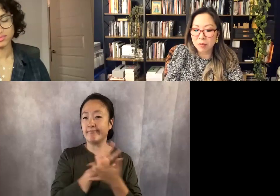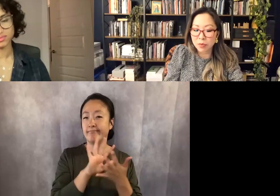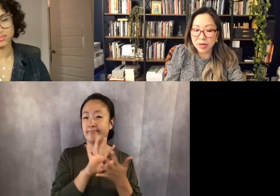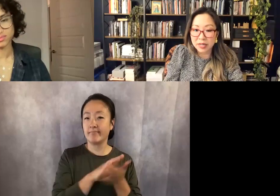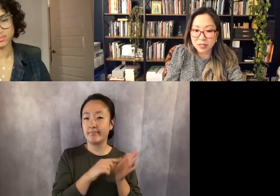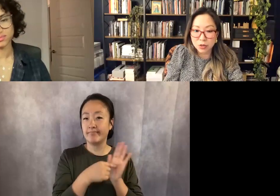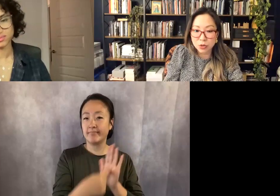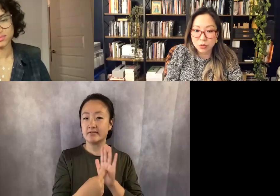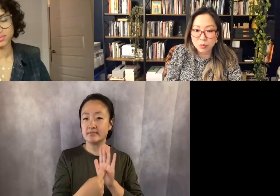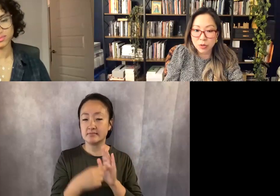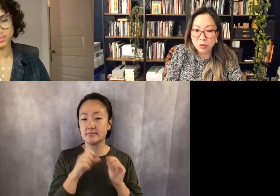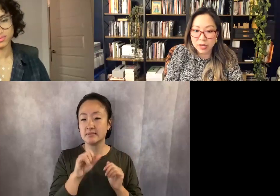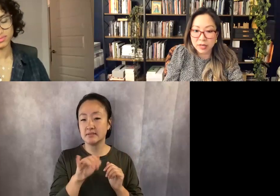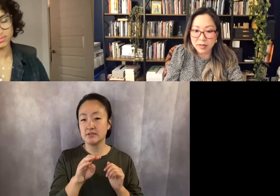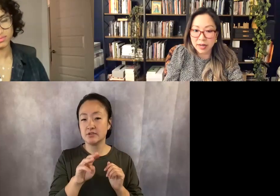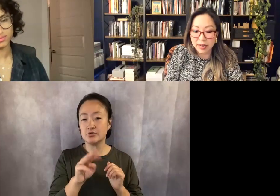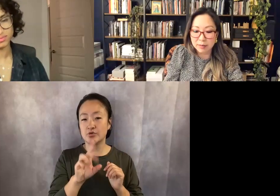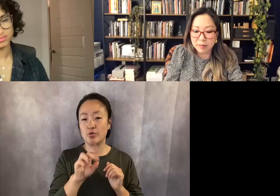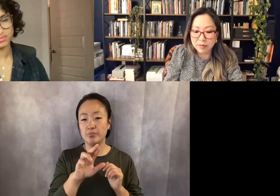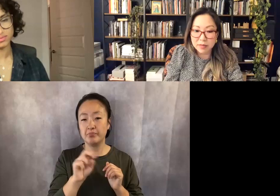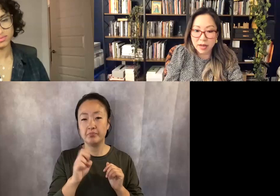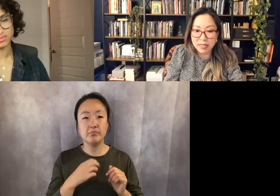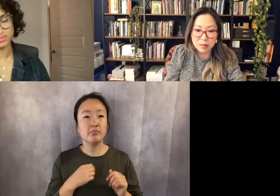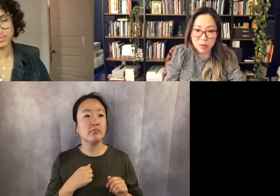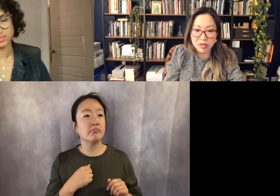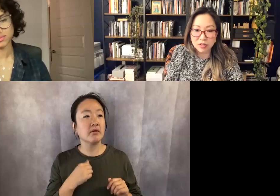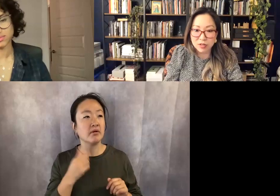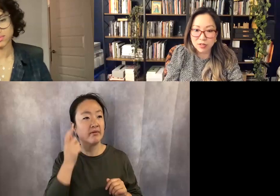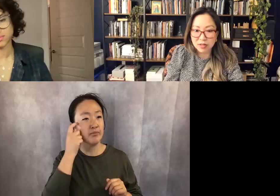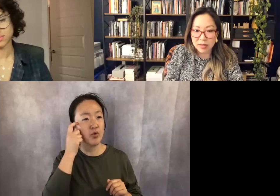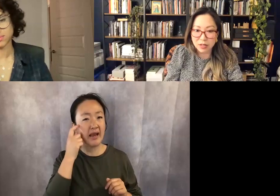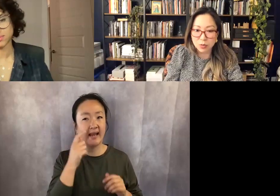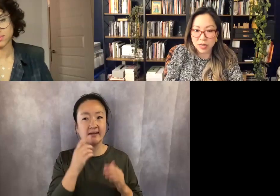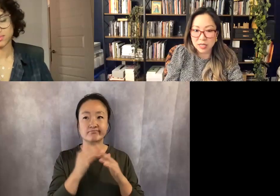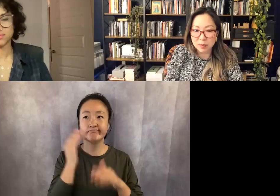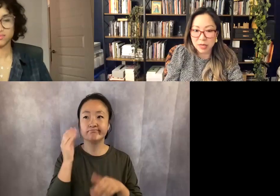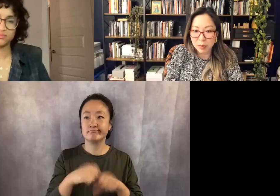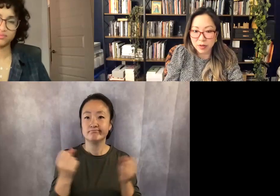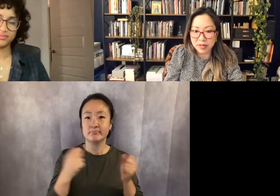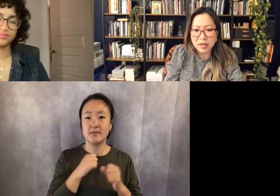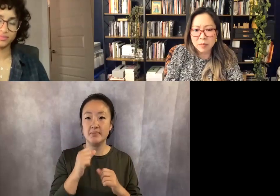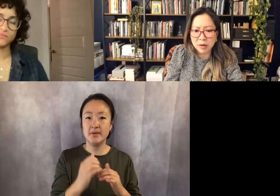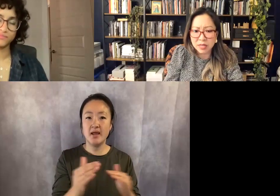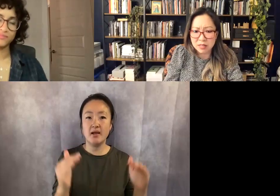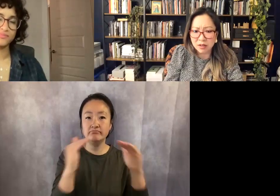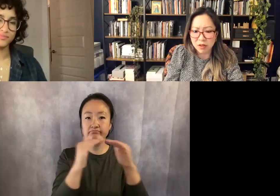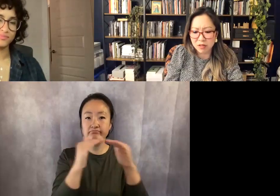My brain is too broken, and I'm not as smart as xyz people, and I compare myself all the